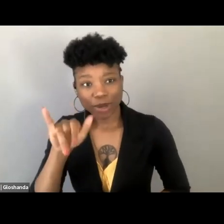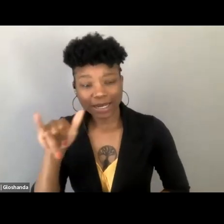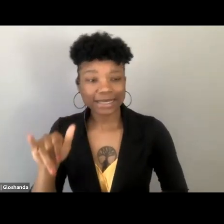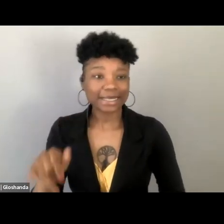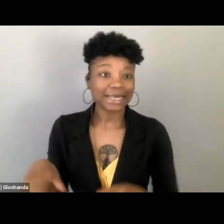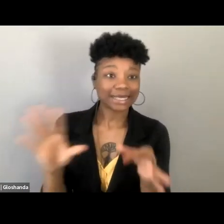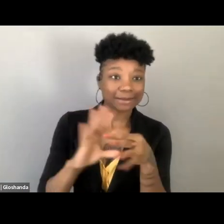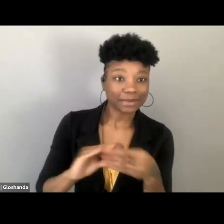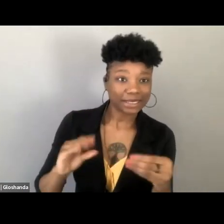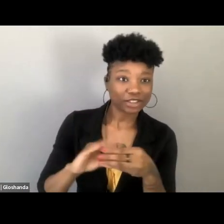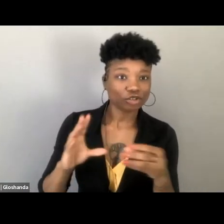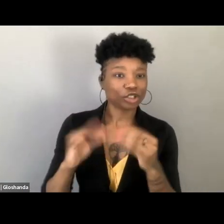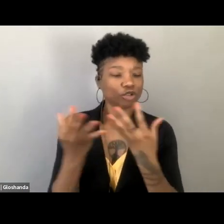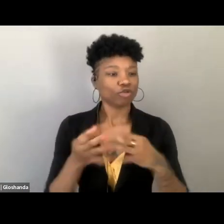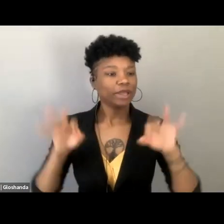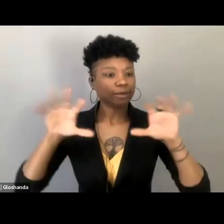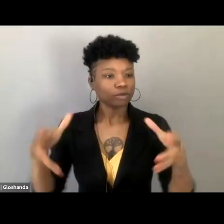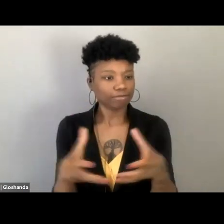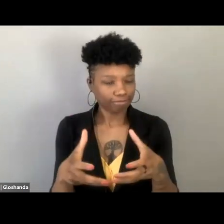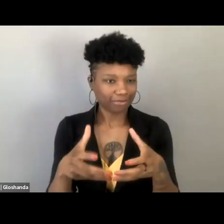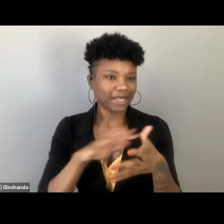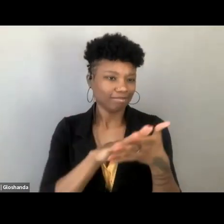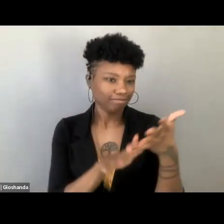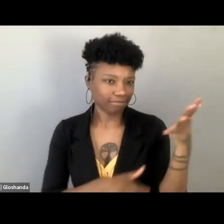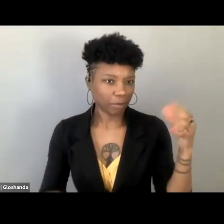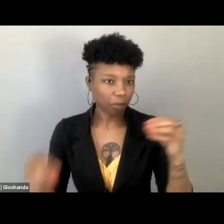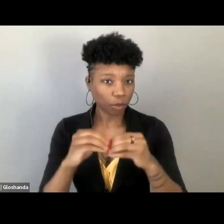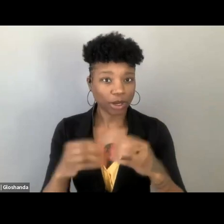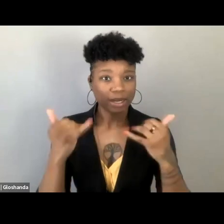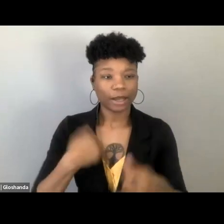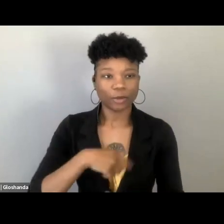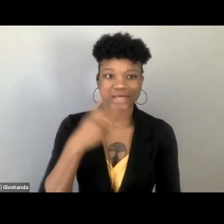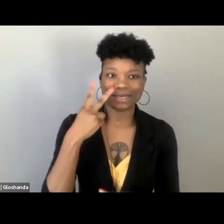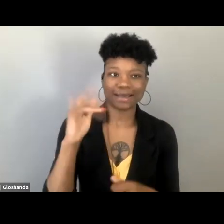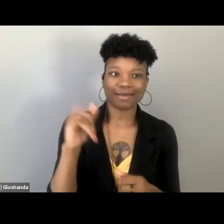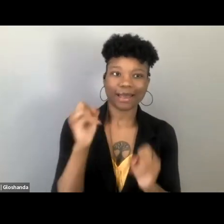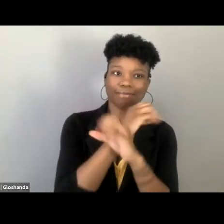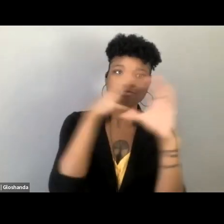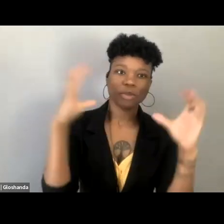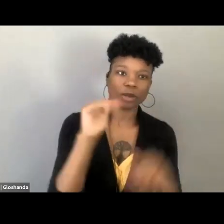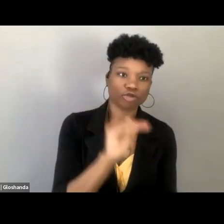and so I think really that like the figure of the child deployed in a moral panic, or the figure of the vulnerable white woman